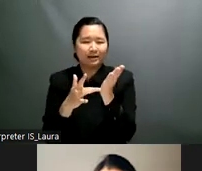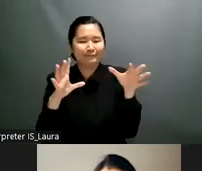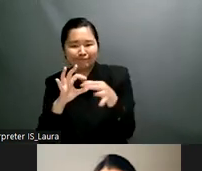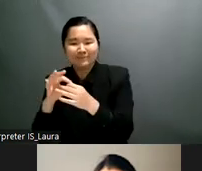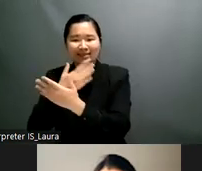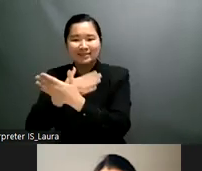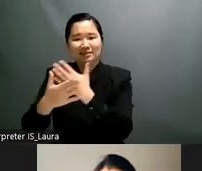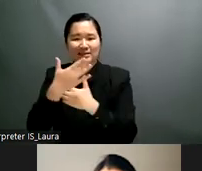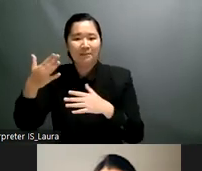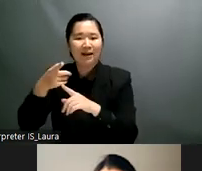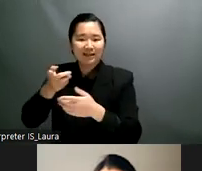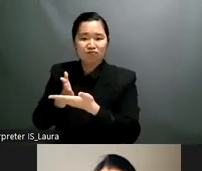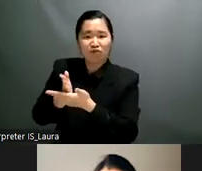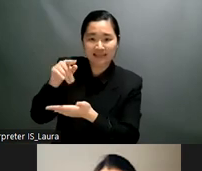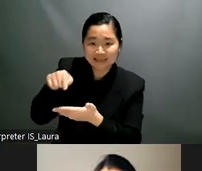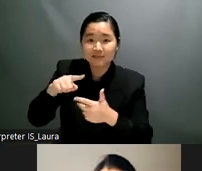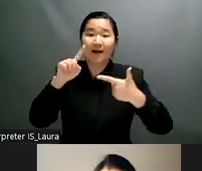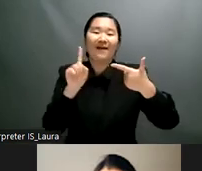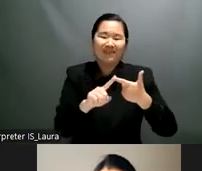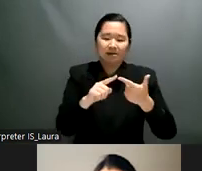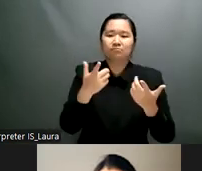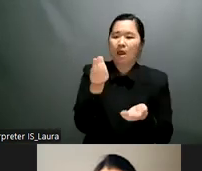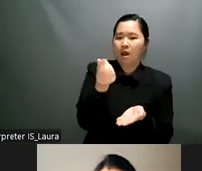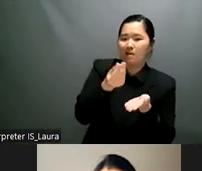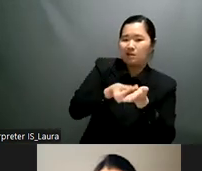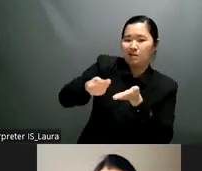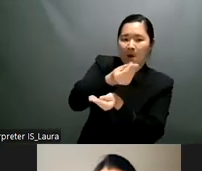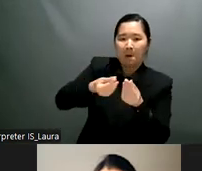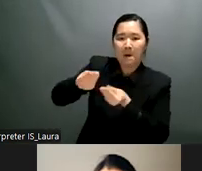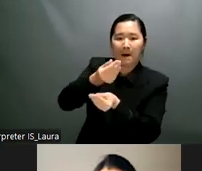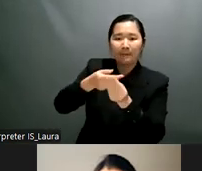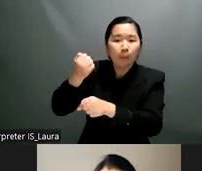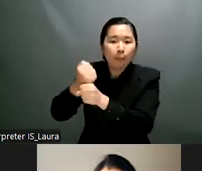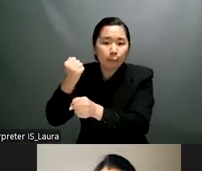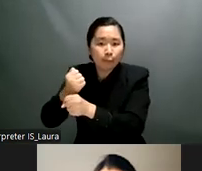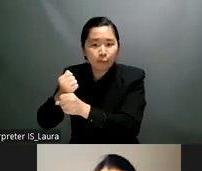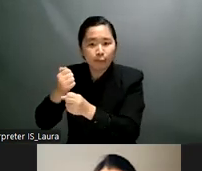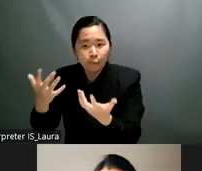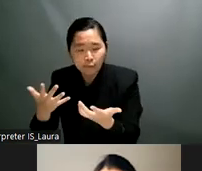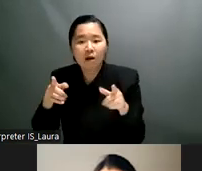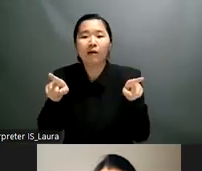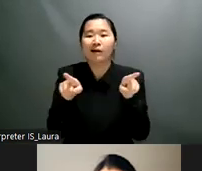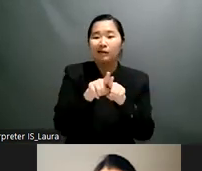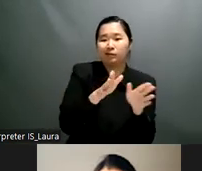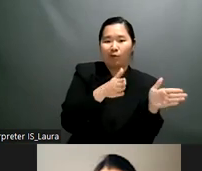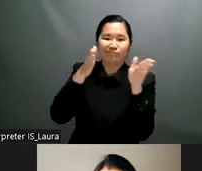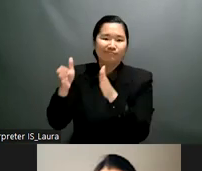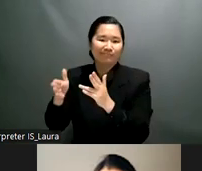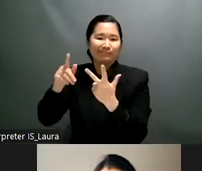a focus that we can focus on in course following the discussions that we've had today so i think